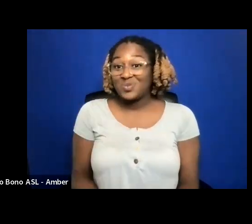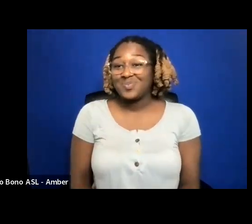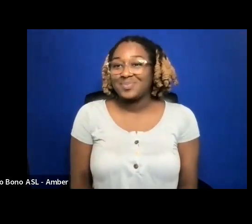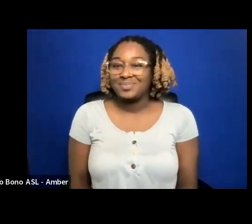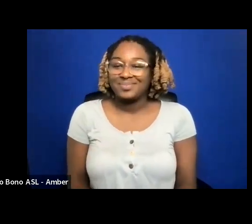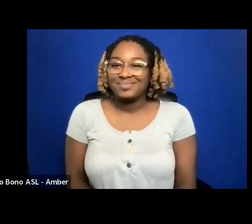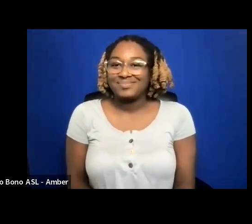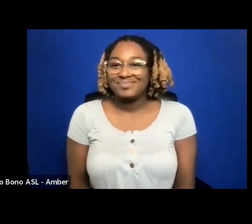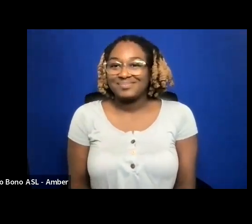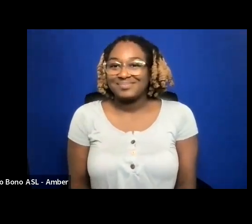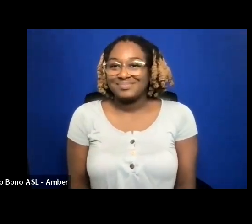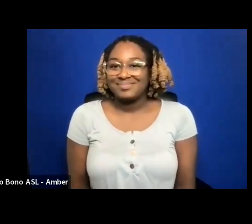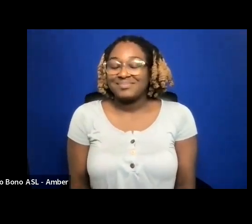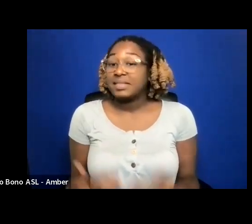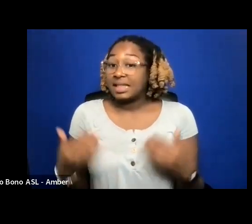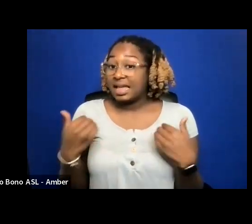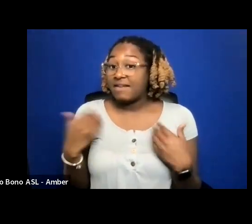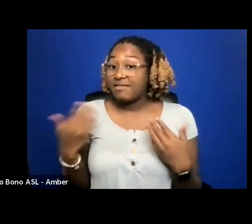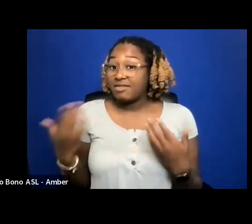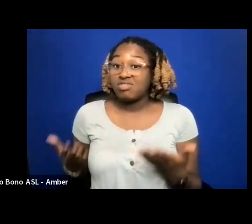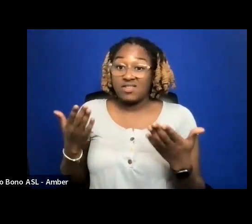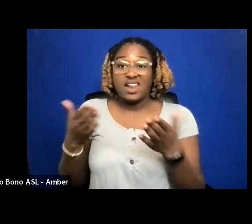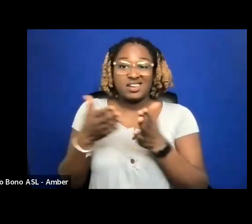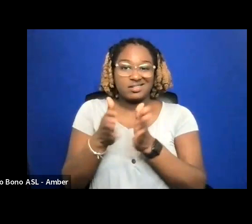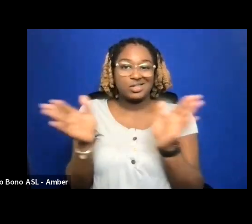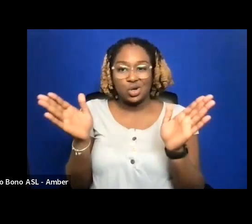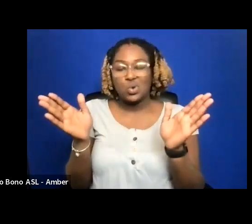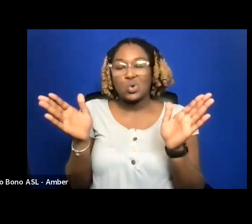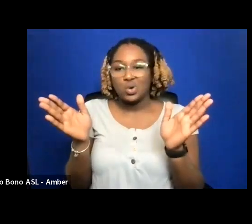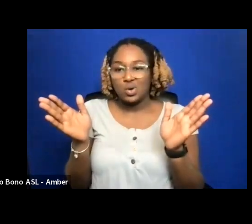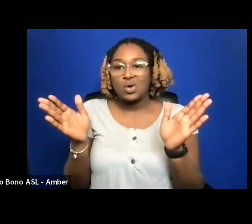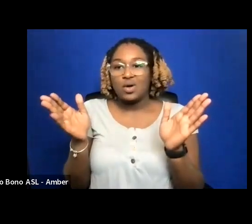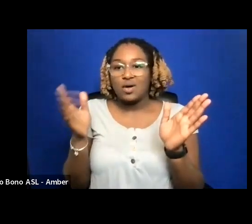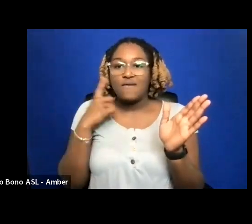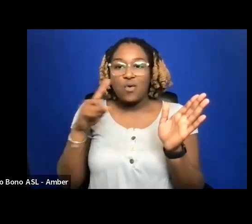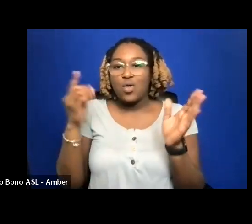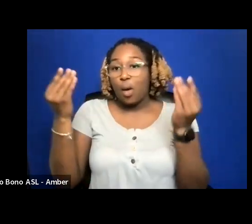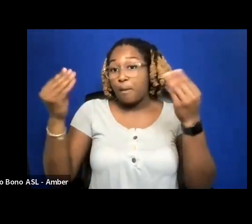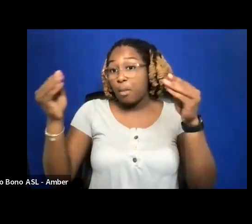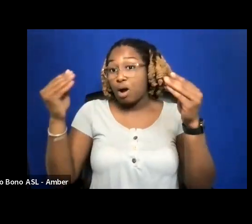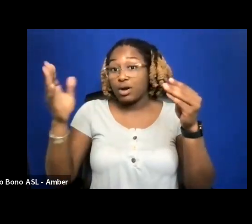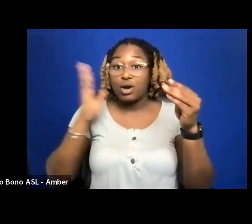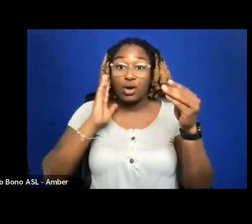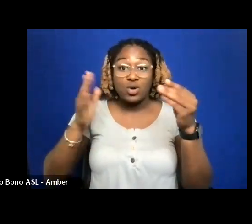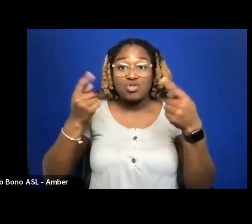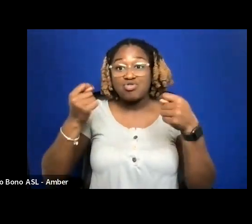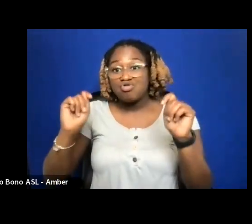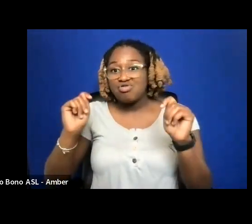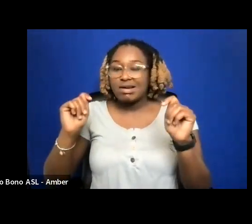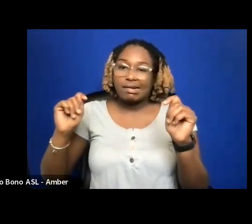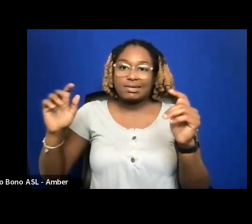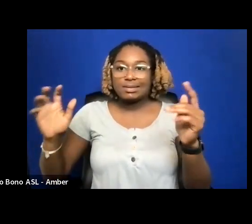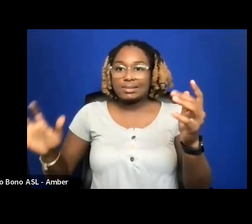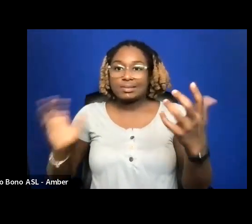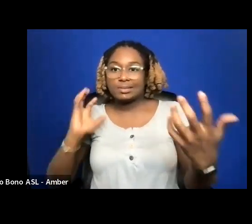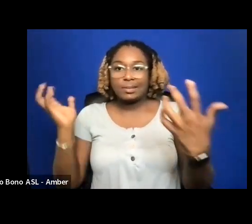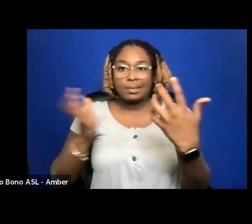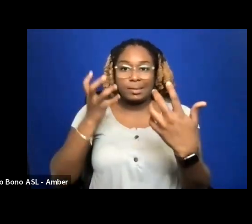HAVING PROVIDE A GENERAL OVERVIEW OF THE MARKETS THAT YOU'LL BE TRYING TO GET YOUR FILM INTO, IT'S